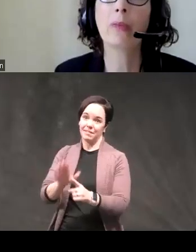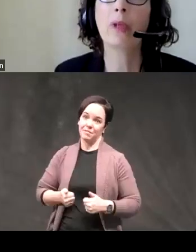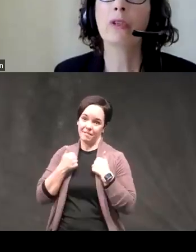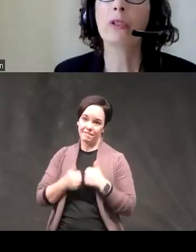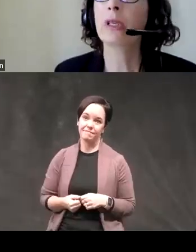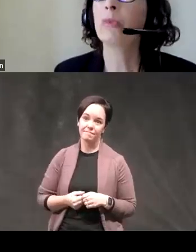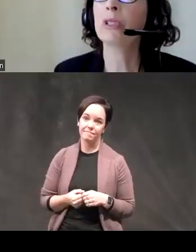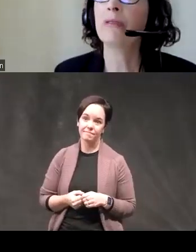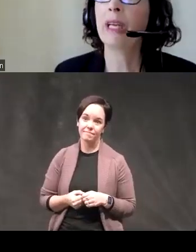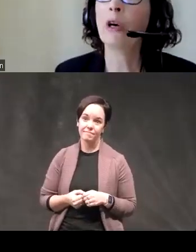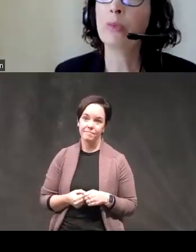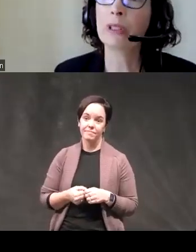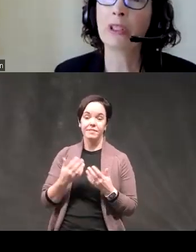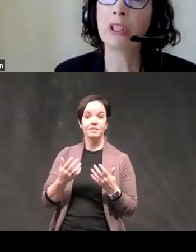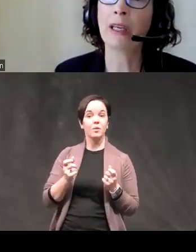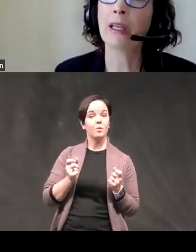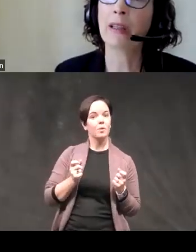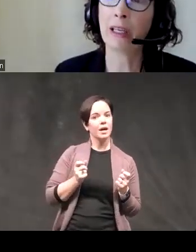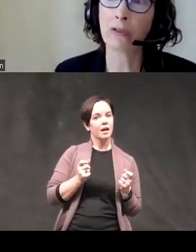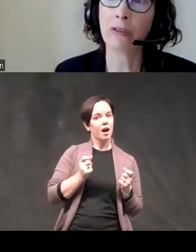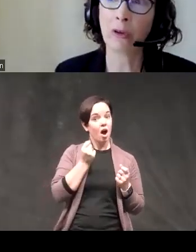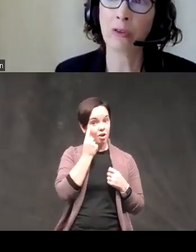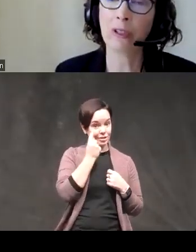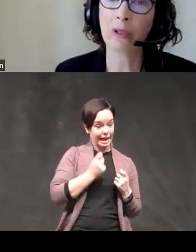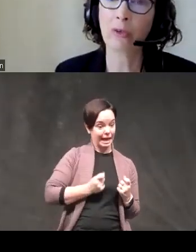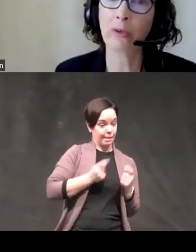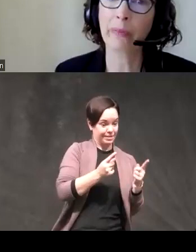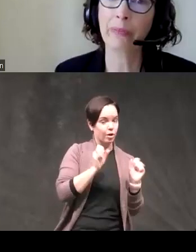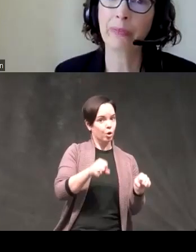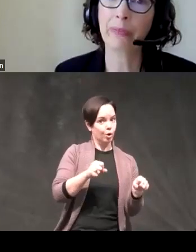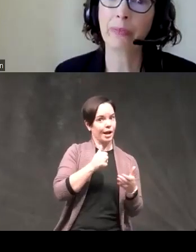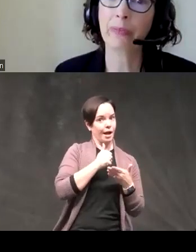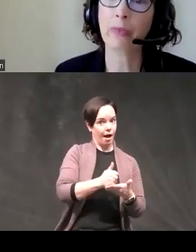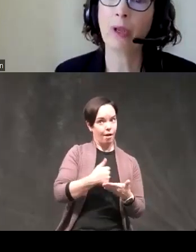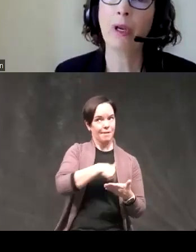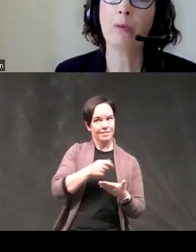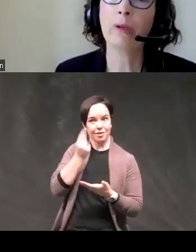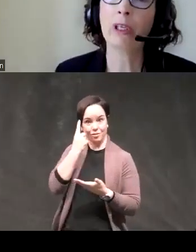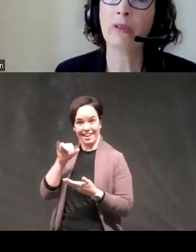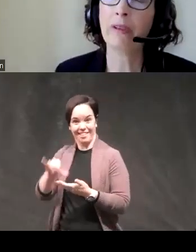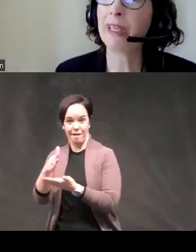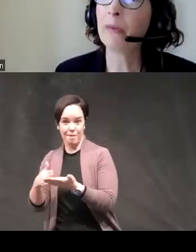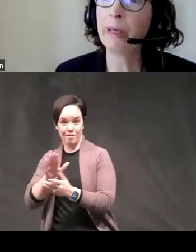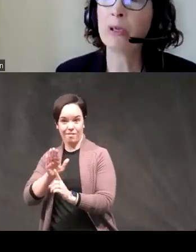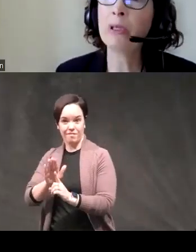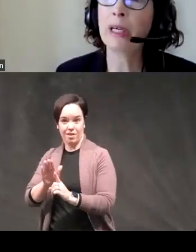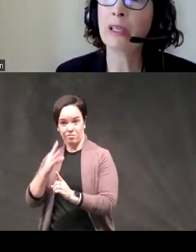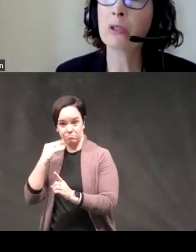so could impulsivity help us understand things for those folks we worked with 58 people diagnosed